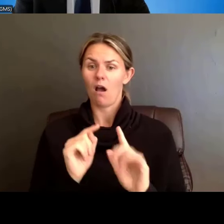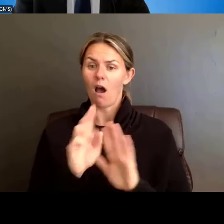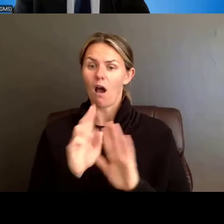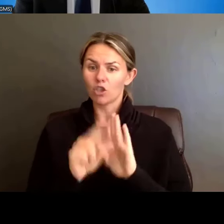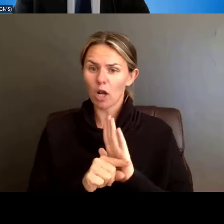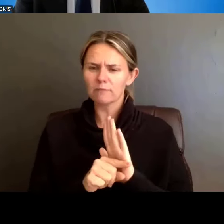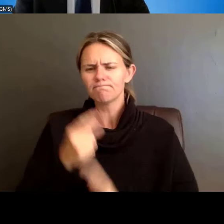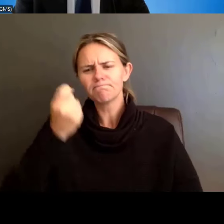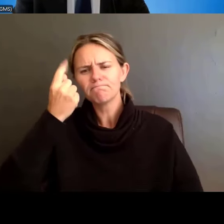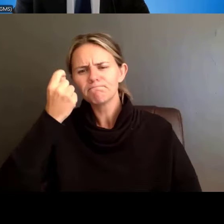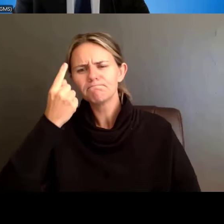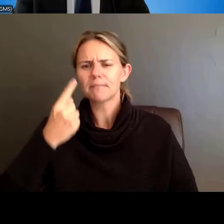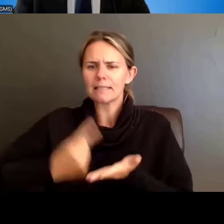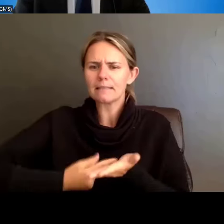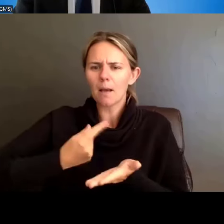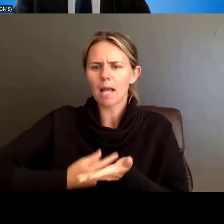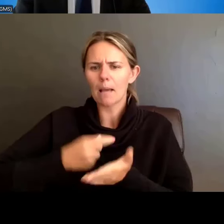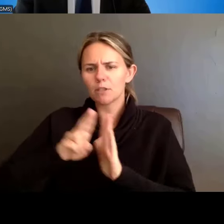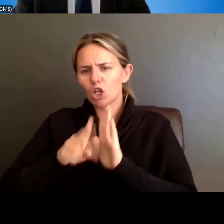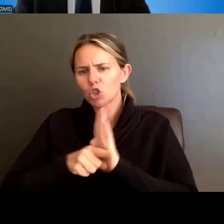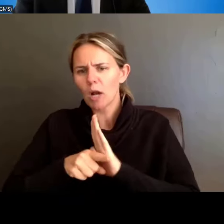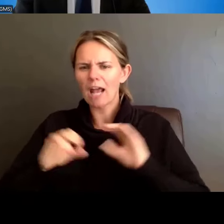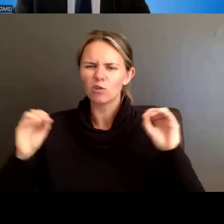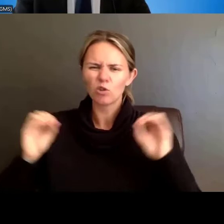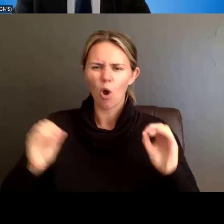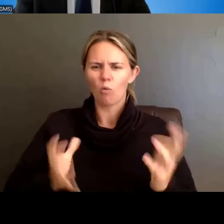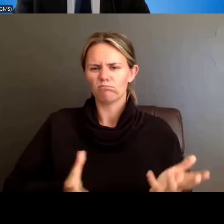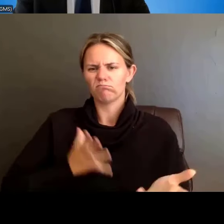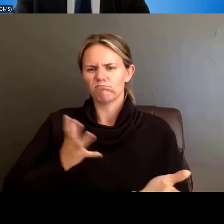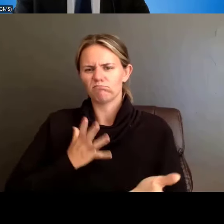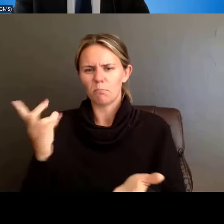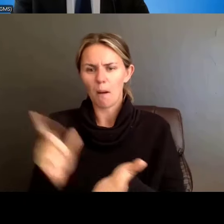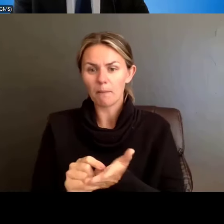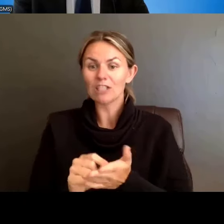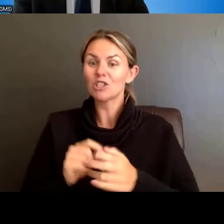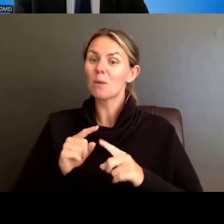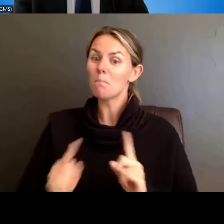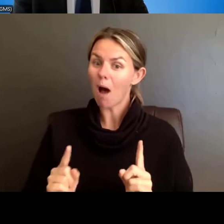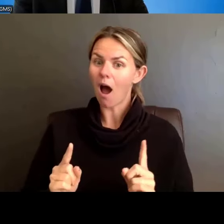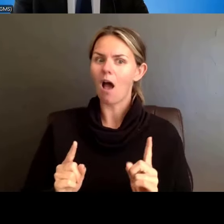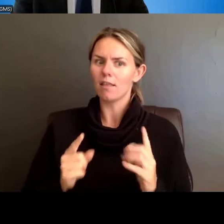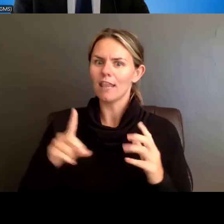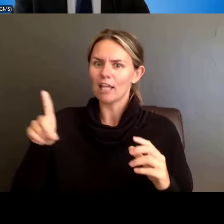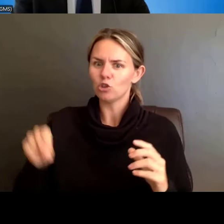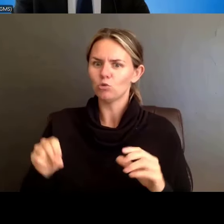but they do things like external published conference abstracts. So, for undergrads only, undergrad training only,